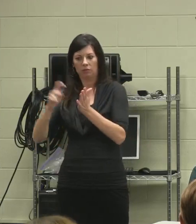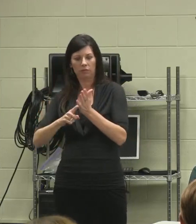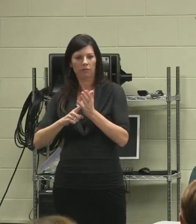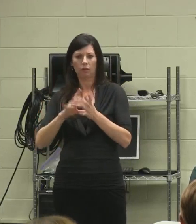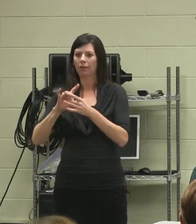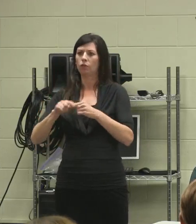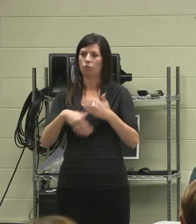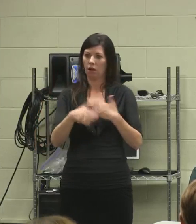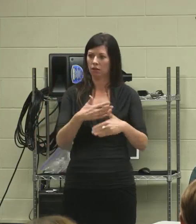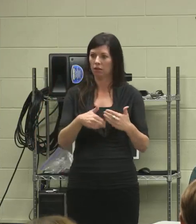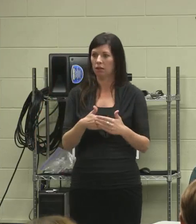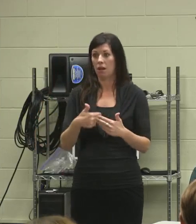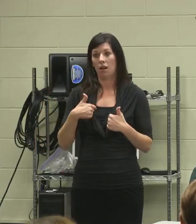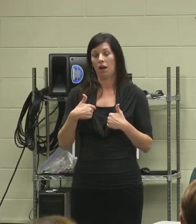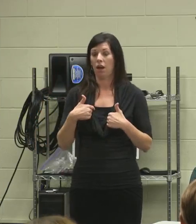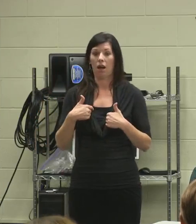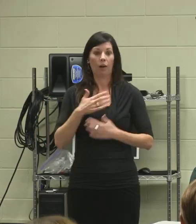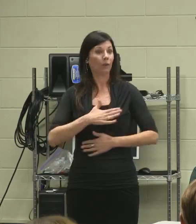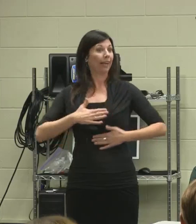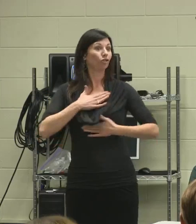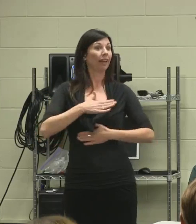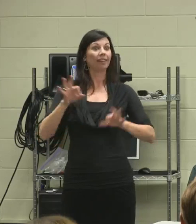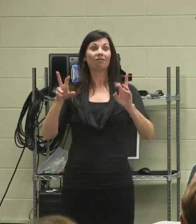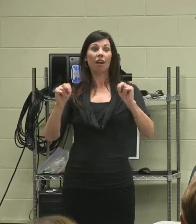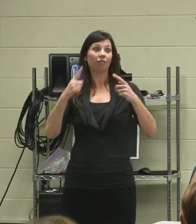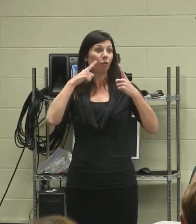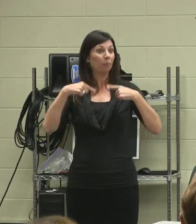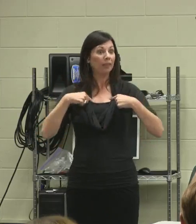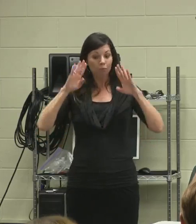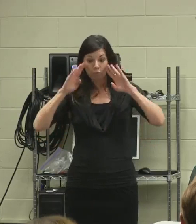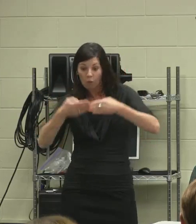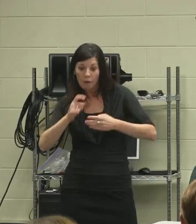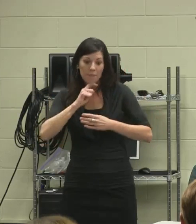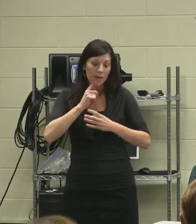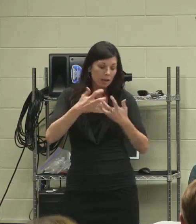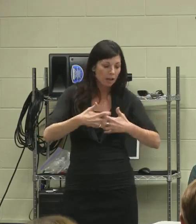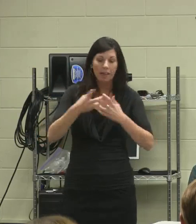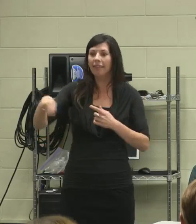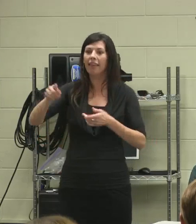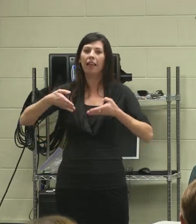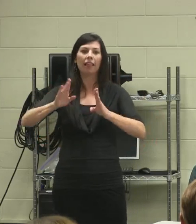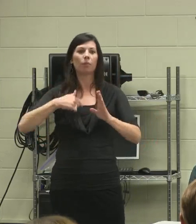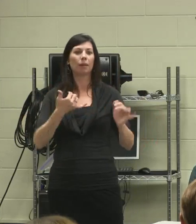because to me I found it entertaining and fun. So they let me play with the lathes even though